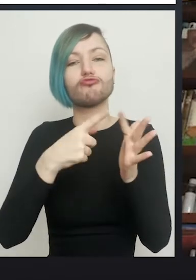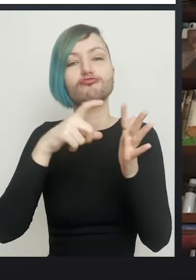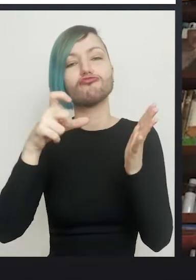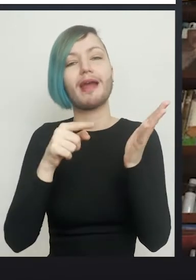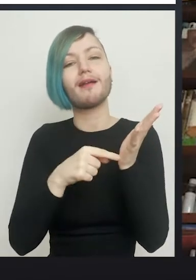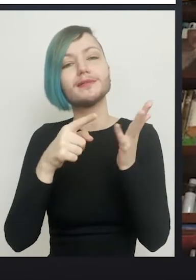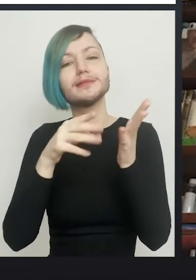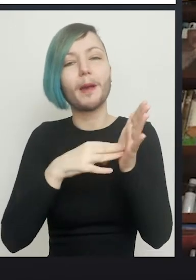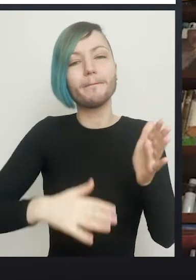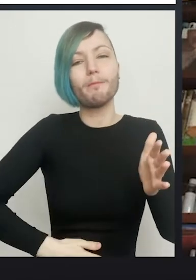Which is an important point.